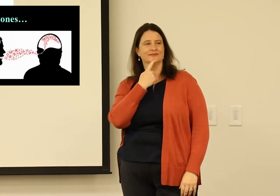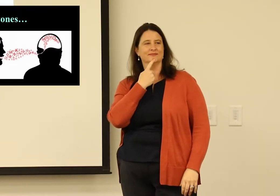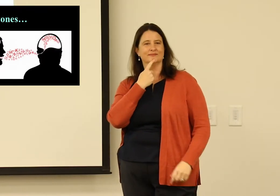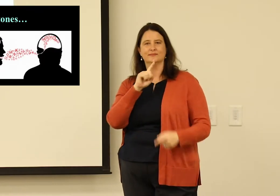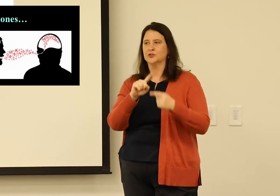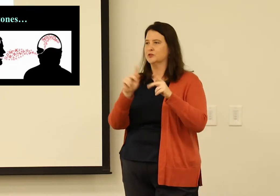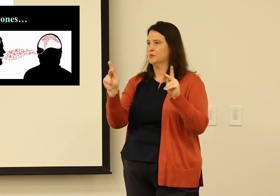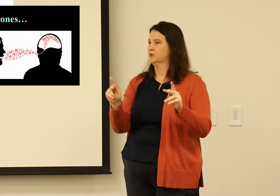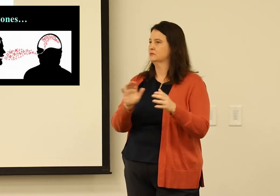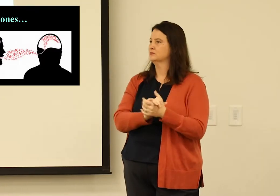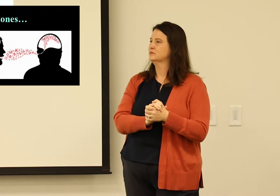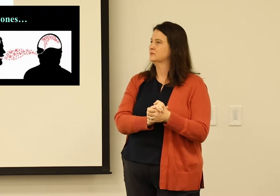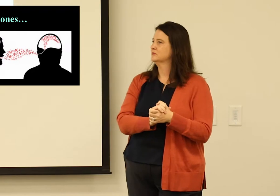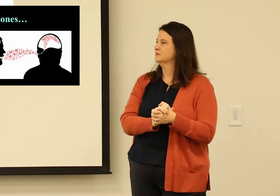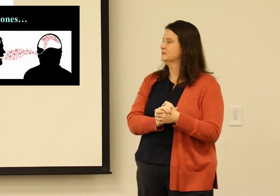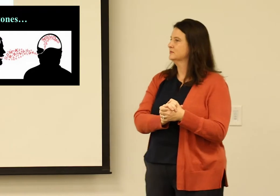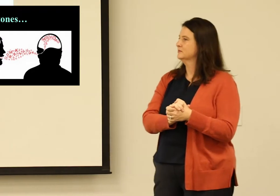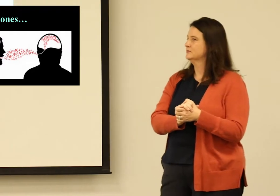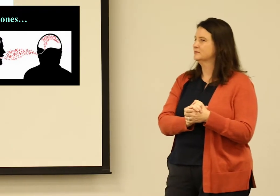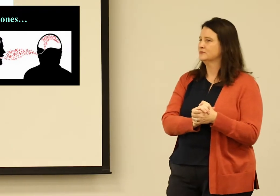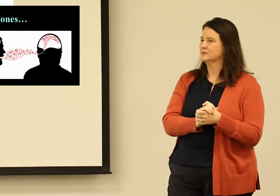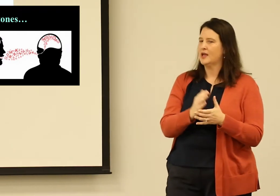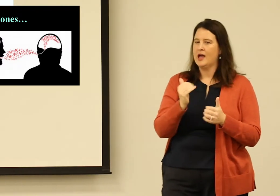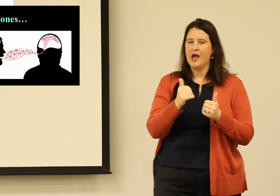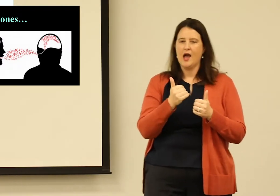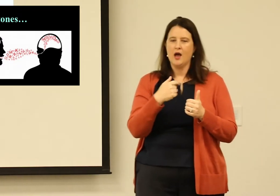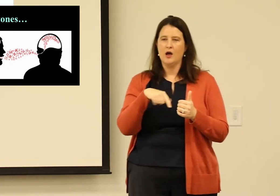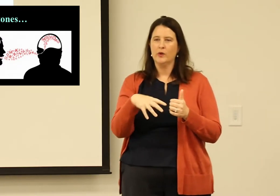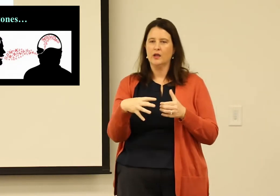So we think about what it is we say when we talk to people.